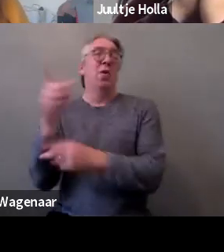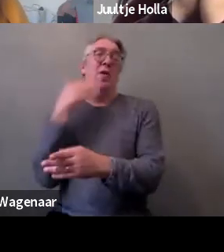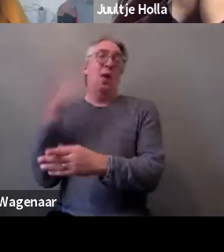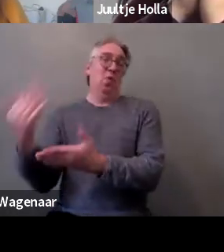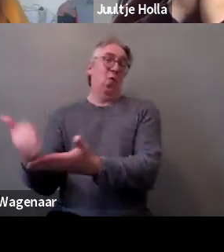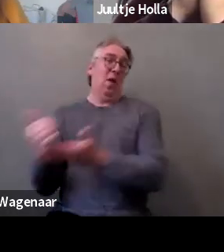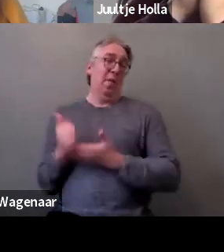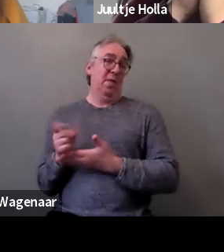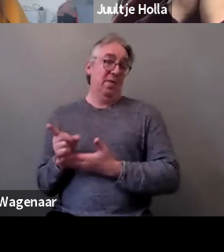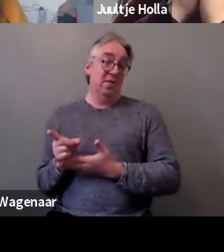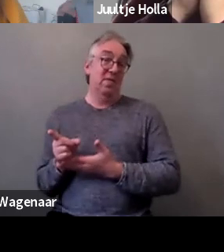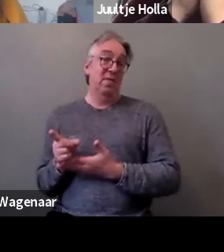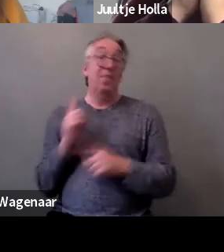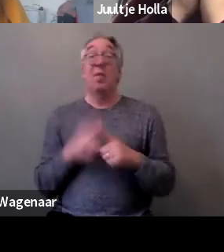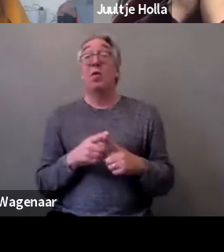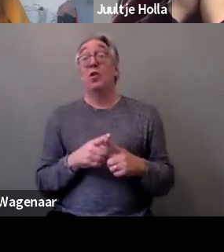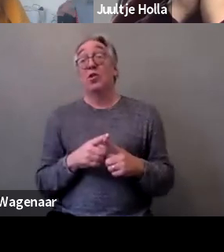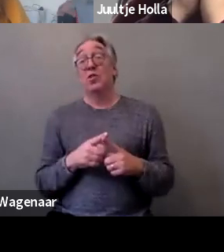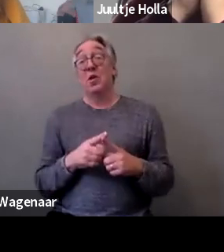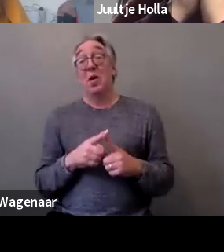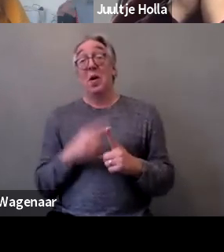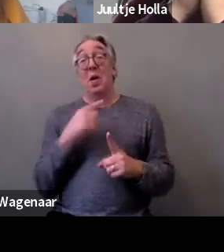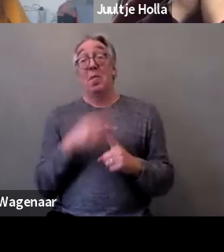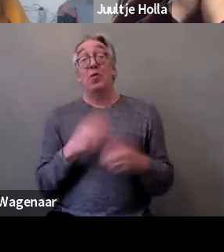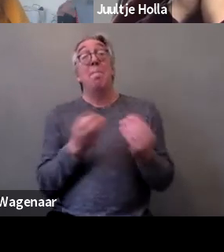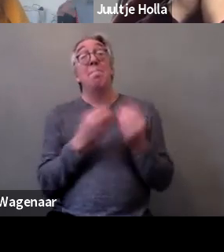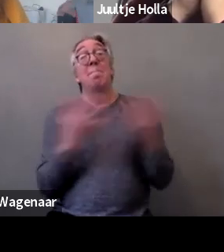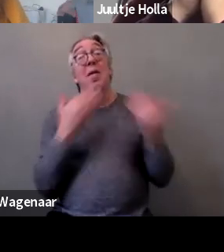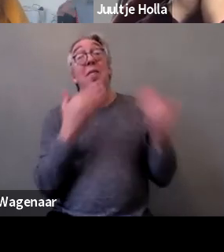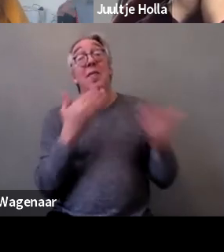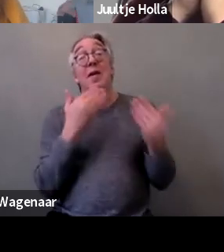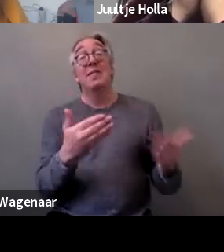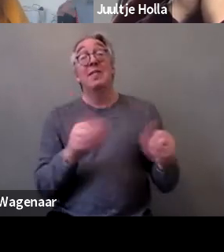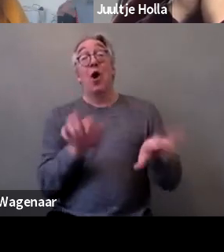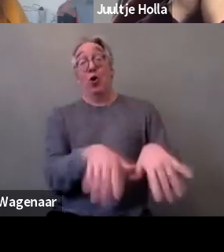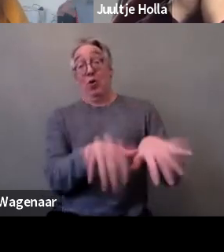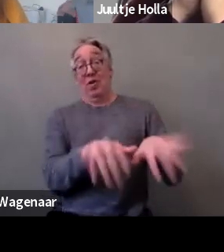Many tanks to the captioner, Kimberly, for your great work